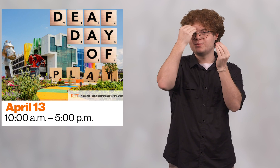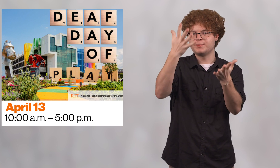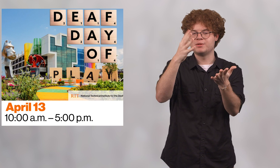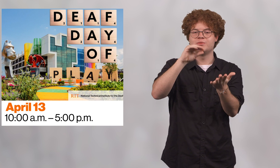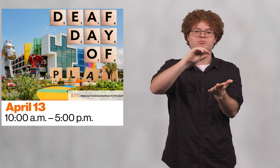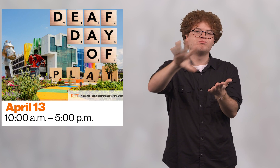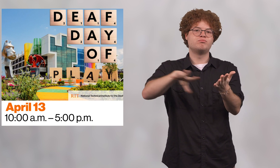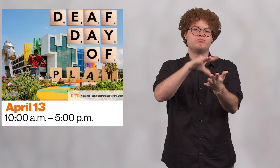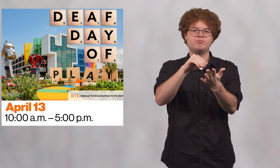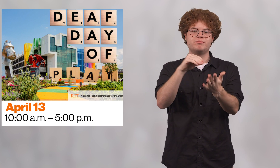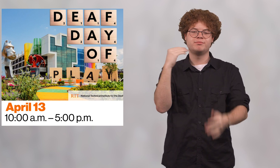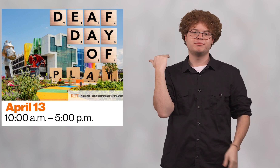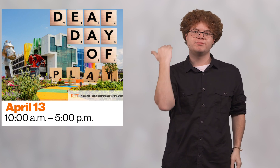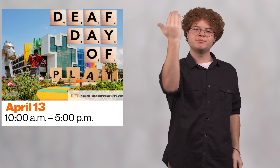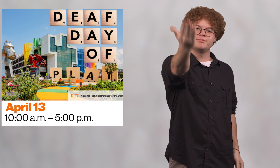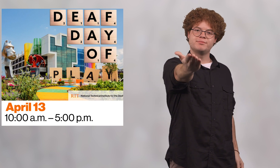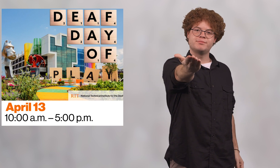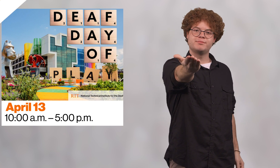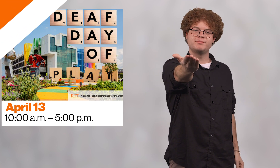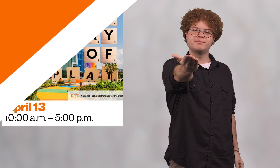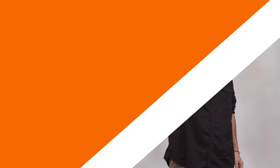Scan the QR code for more information.